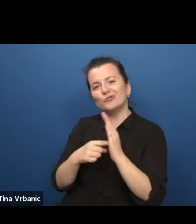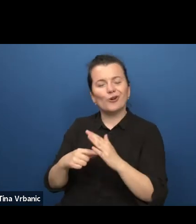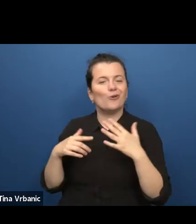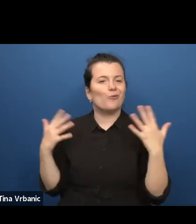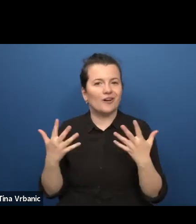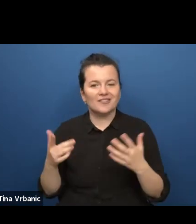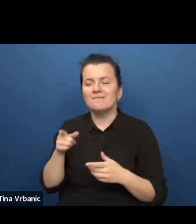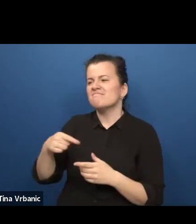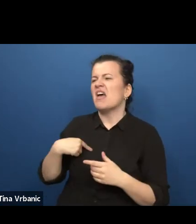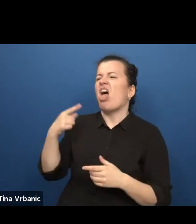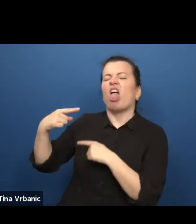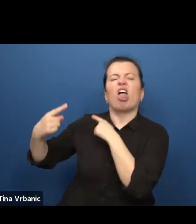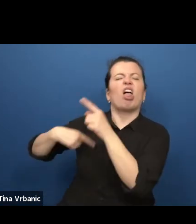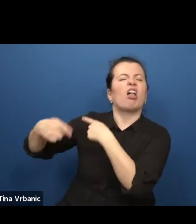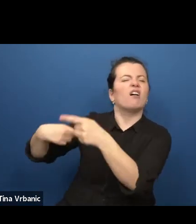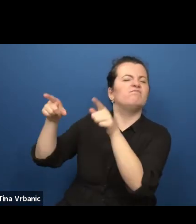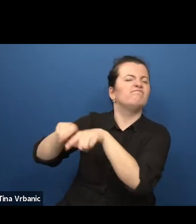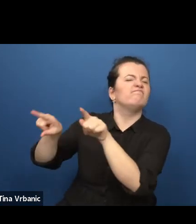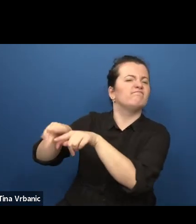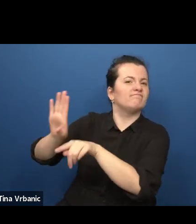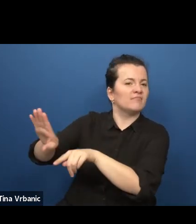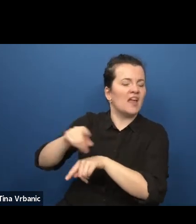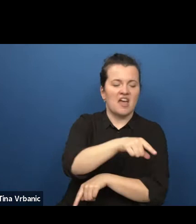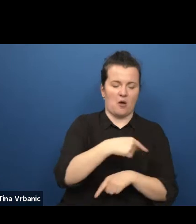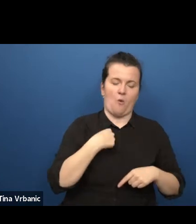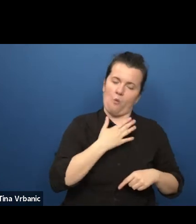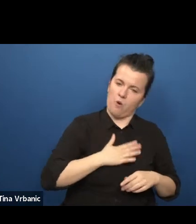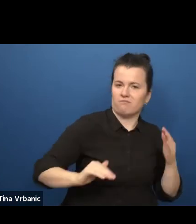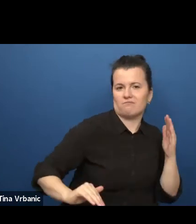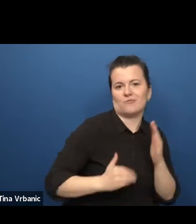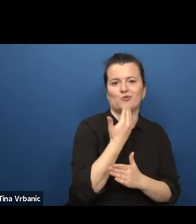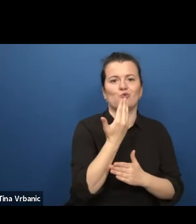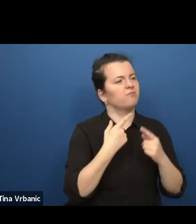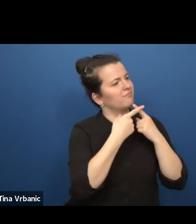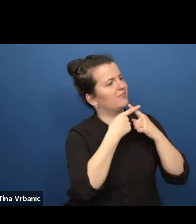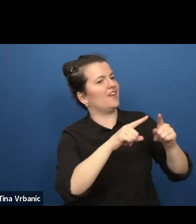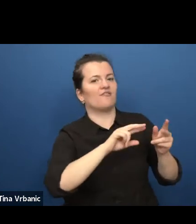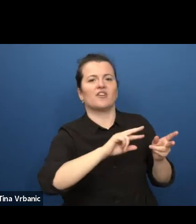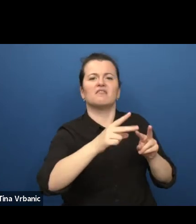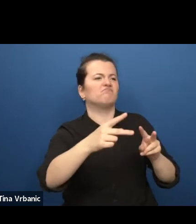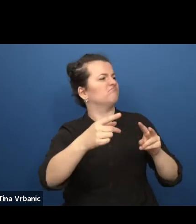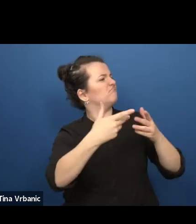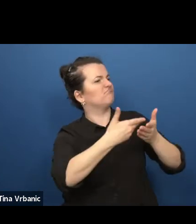and decided to make theatre in alternative places for new audiences that didn't find their way